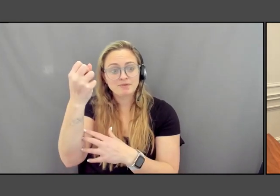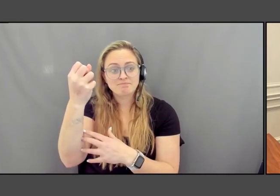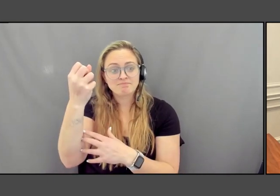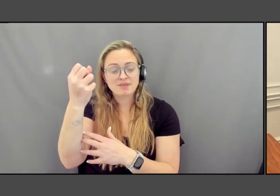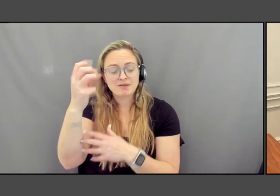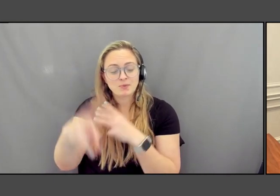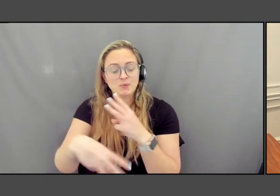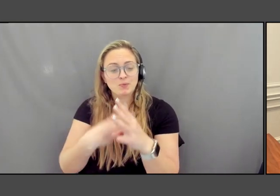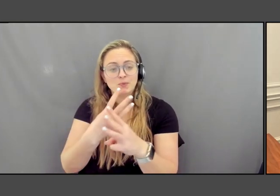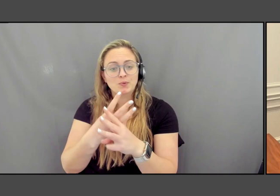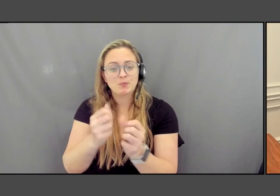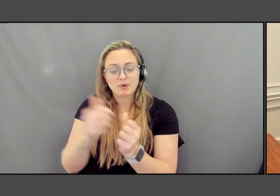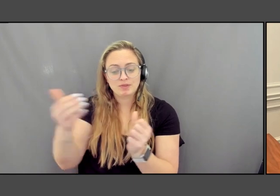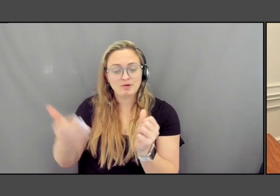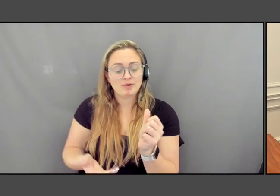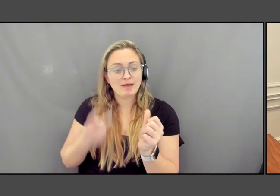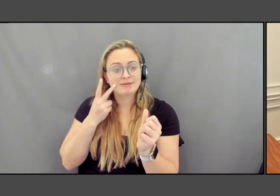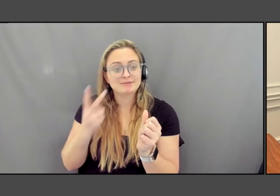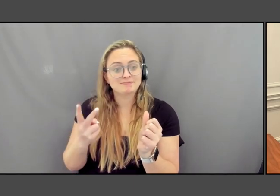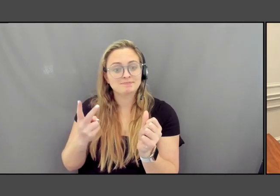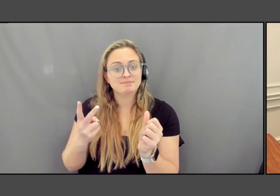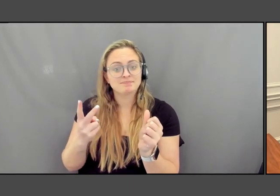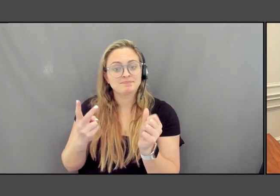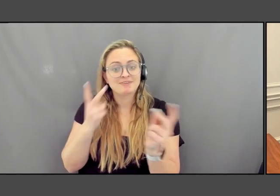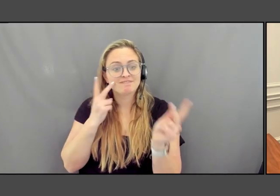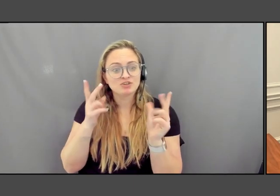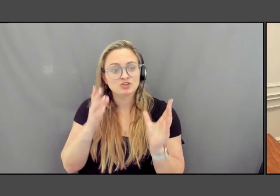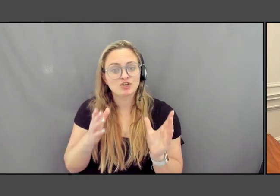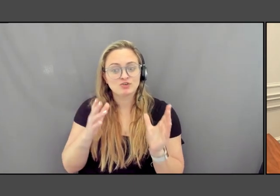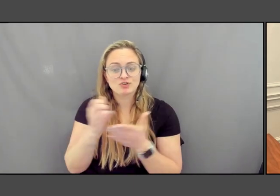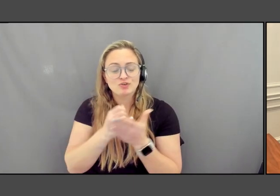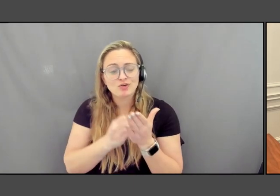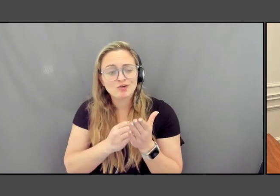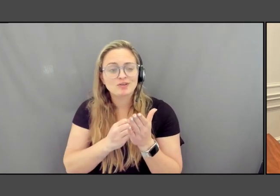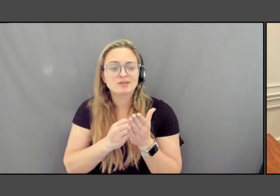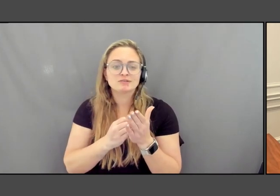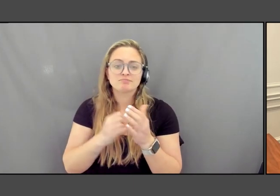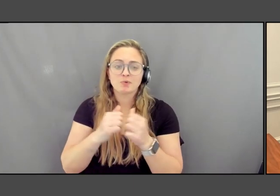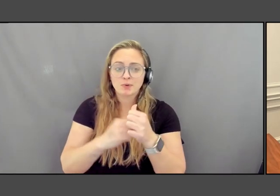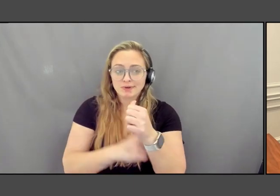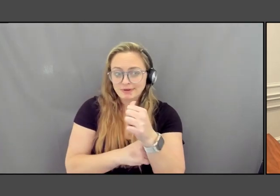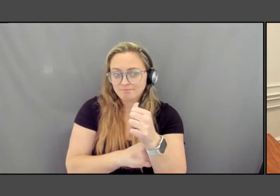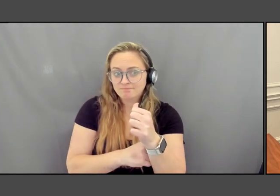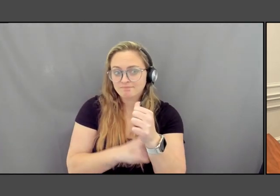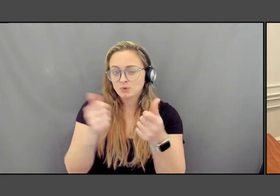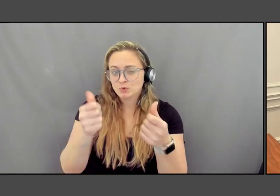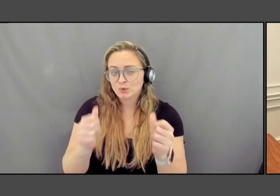the visionary artist, architect and sculptor Maya Lin. The climate